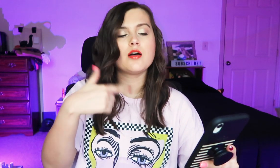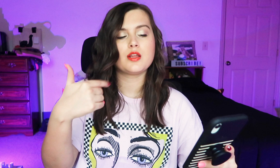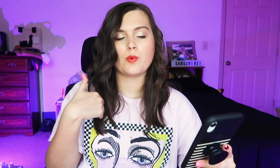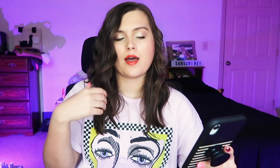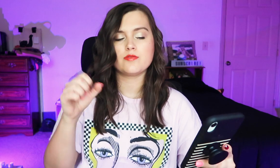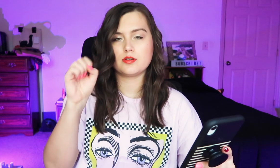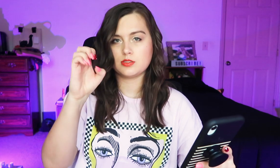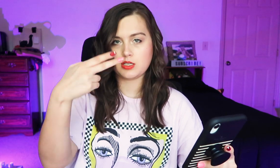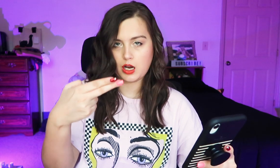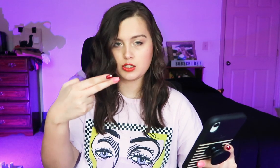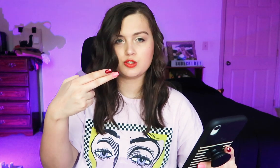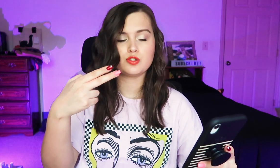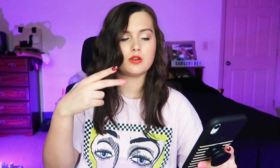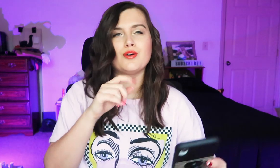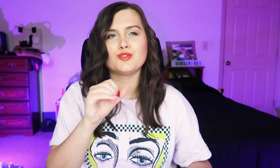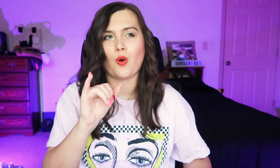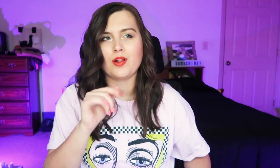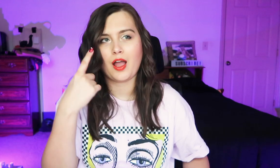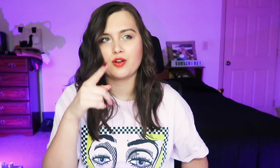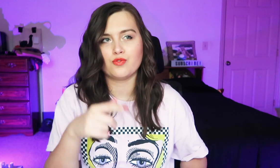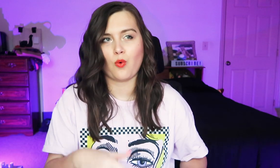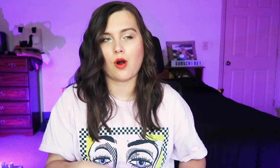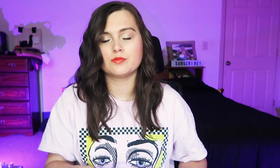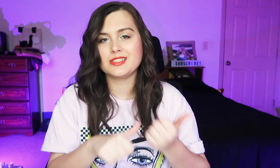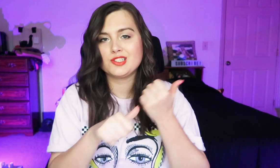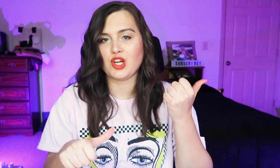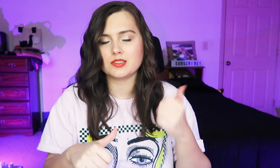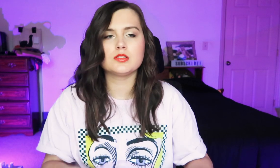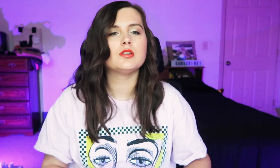And then there's "SCH". So it's like the word "Scheisse".